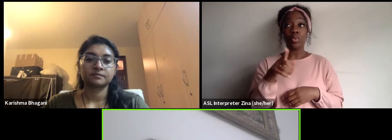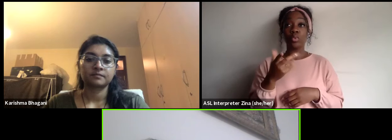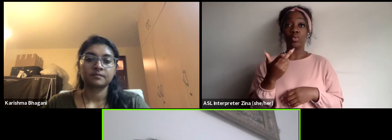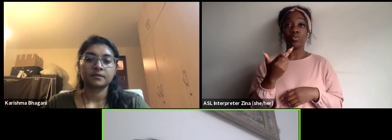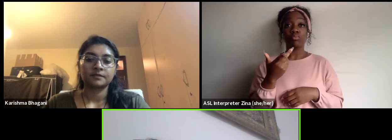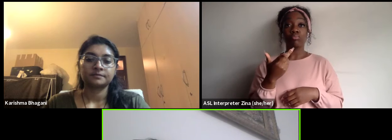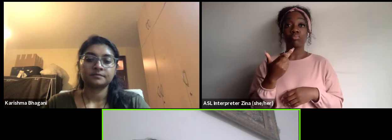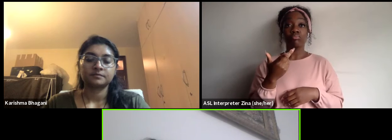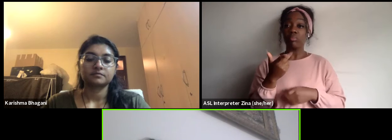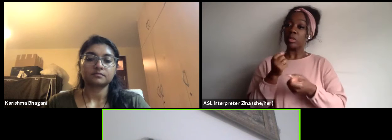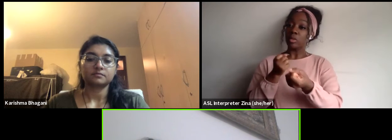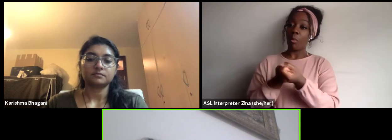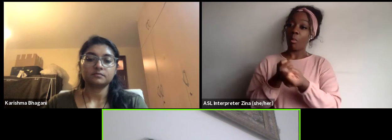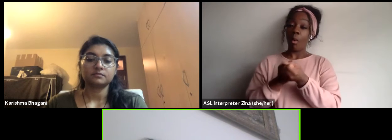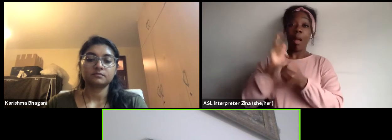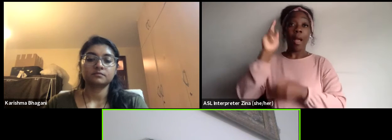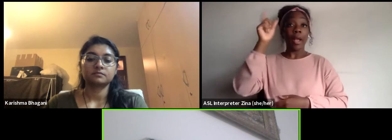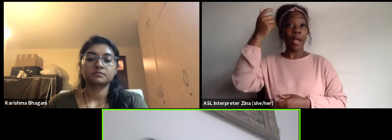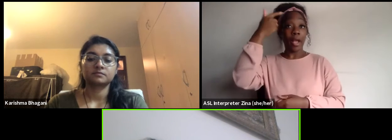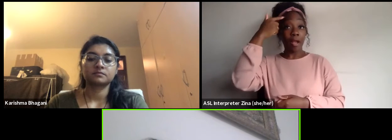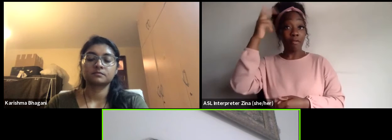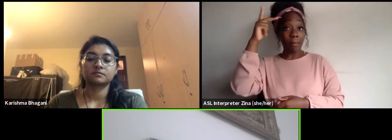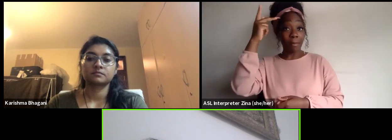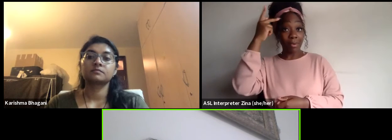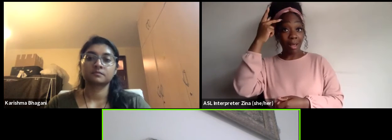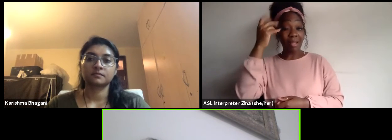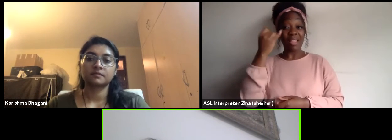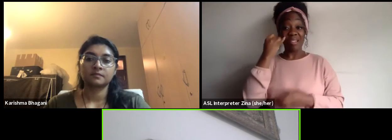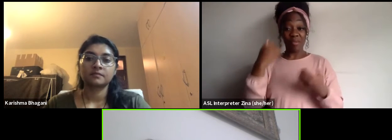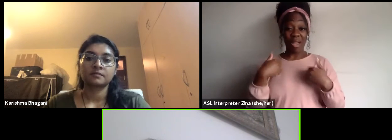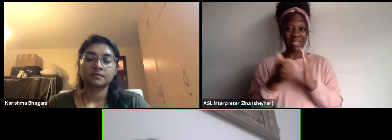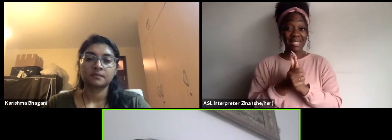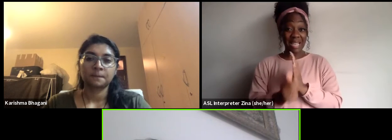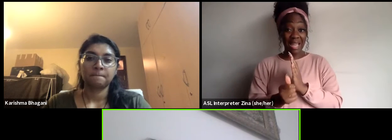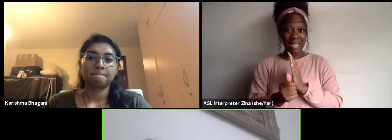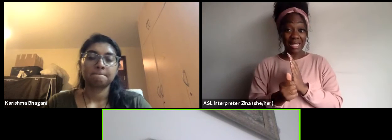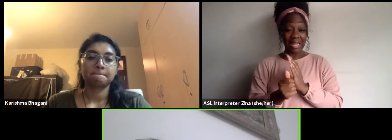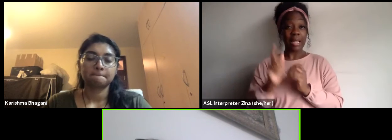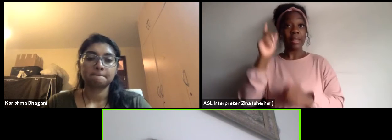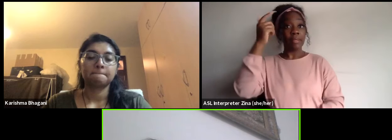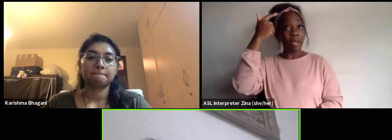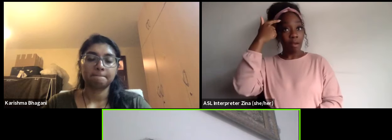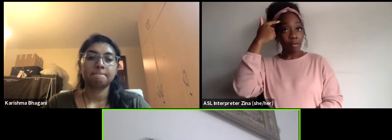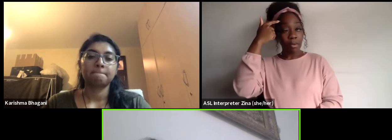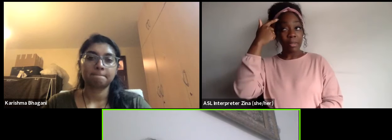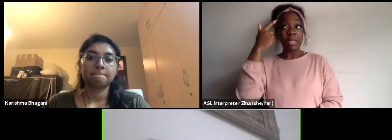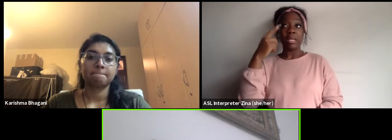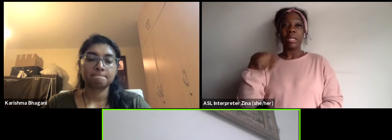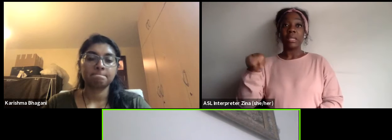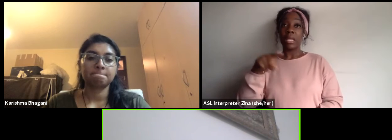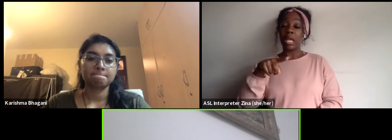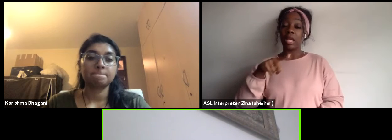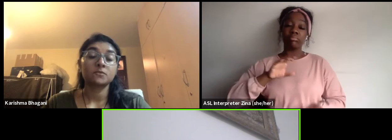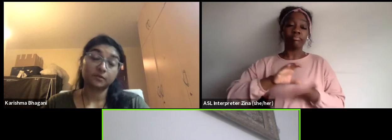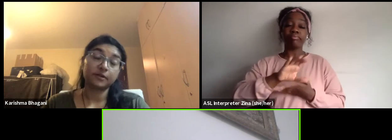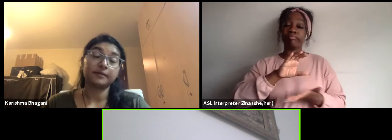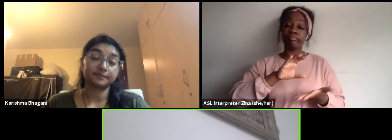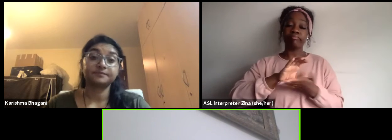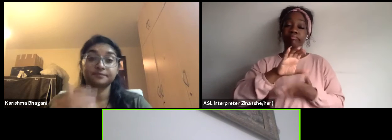of the government and you have a little bit of talent because the government it was extremely heavily subsidizing theater work.